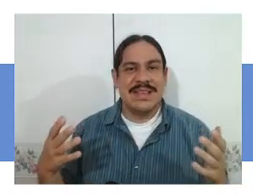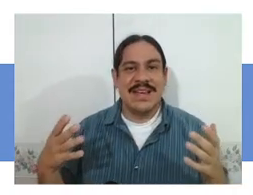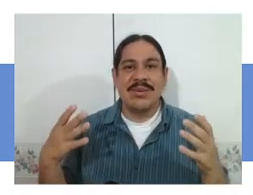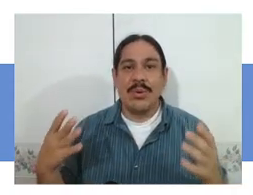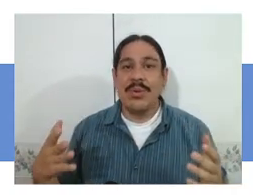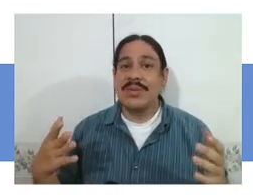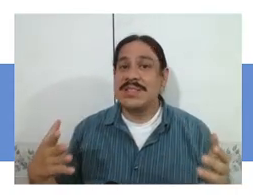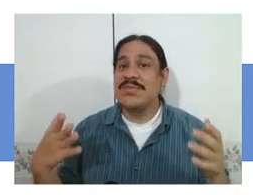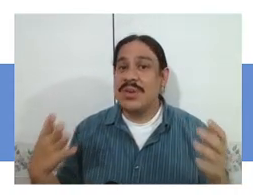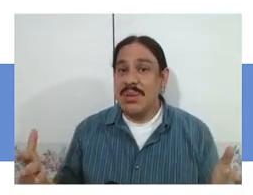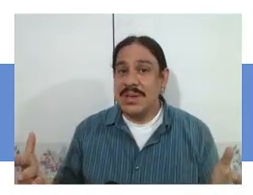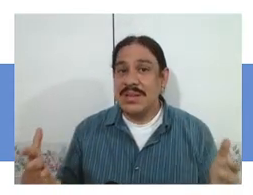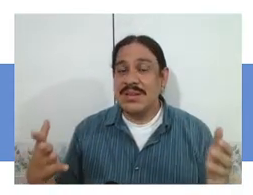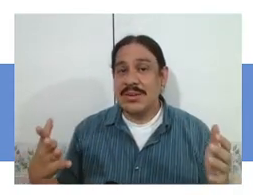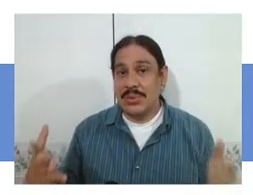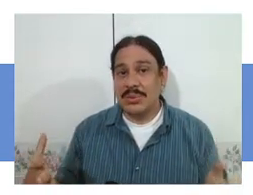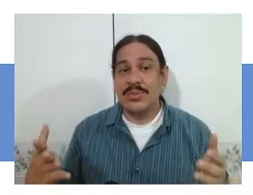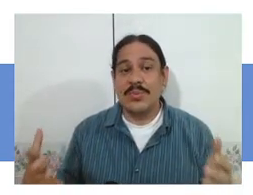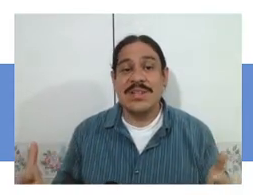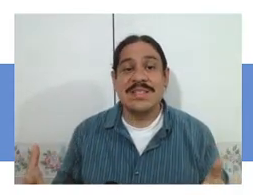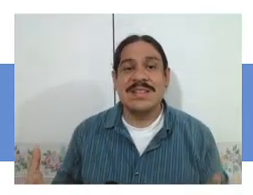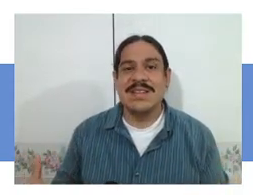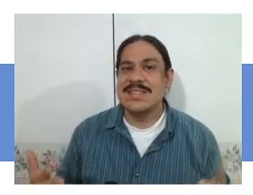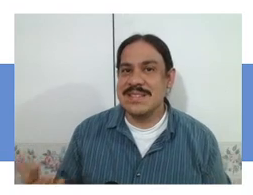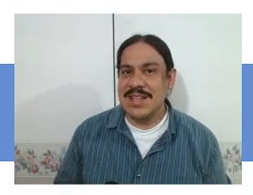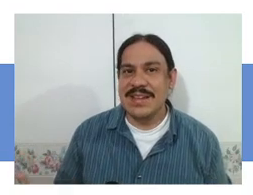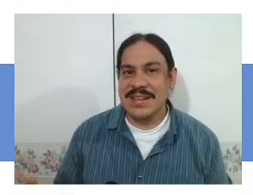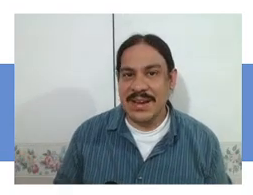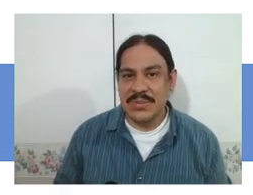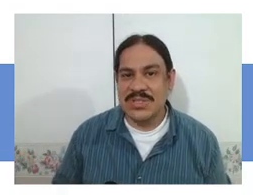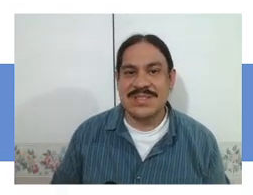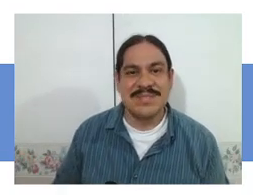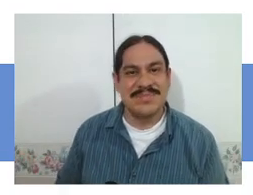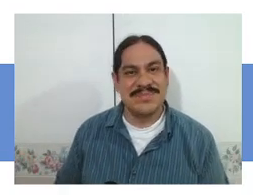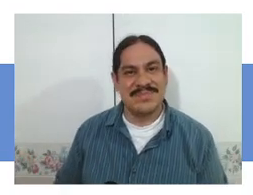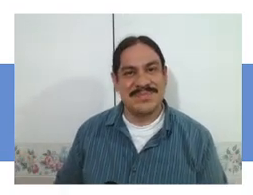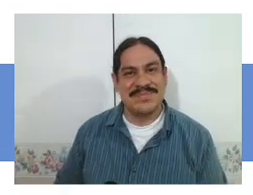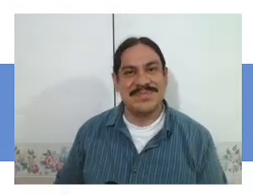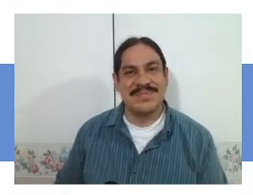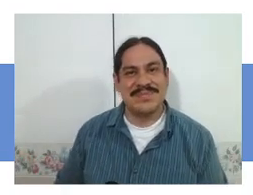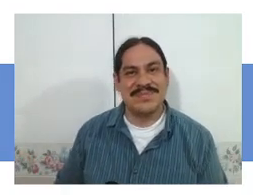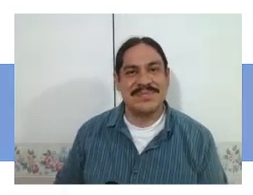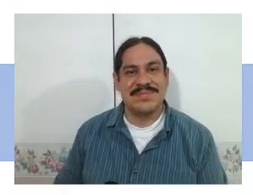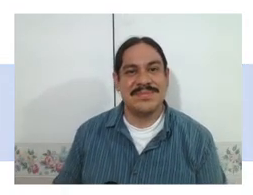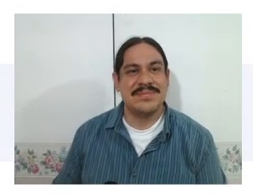that all of these phenomena are also present in sign languages